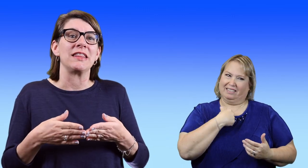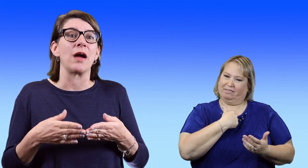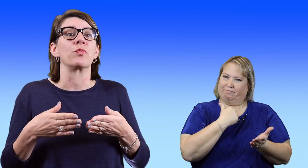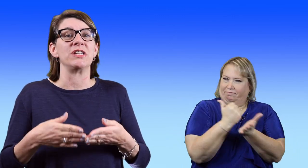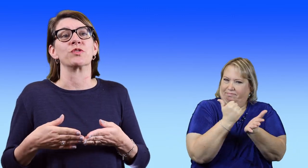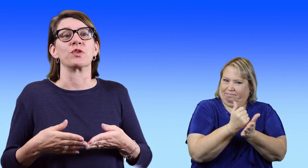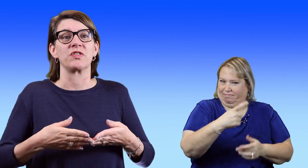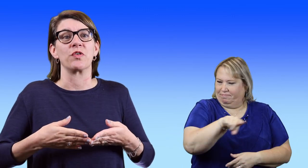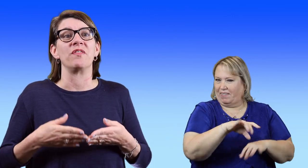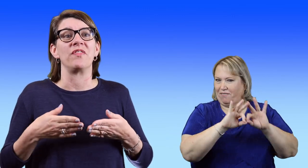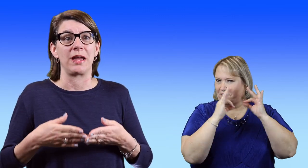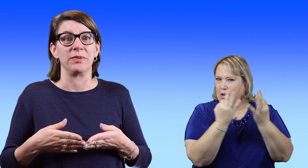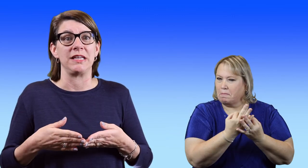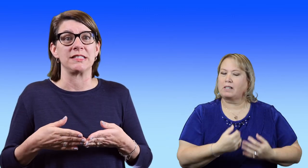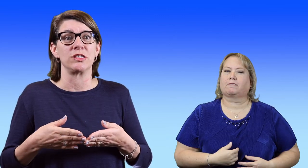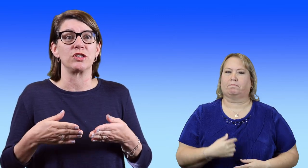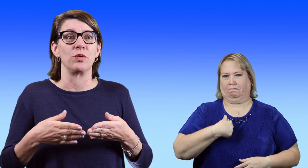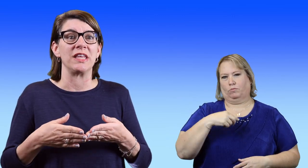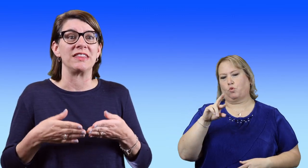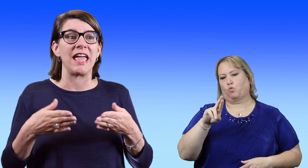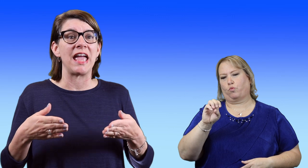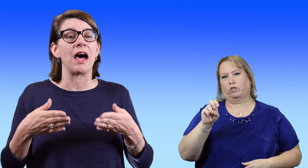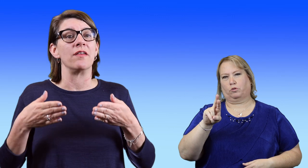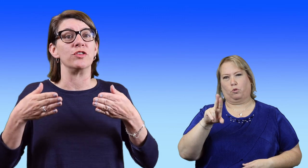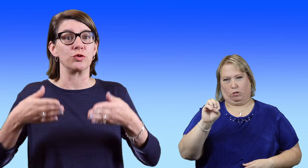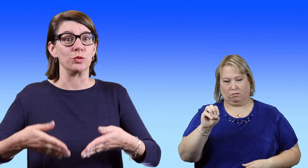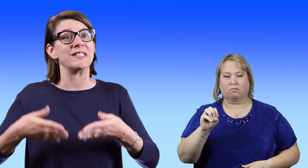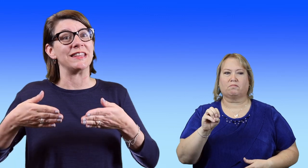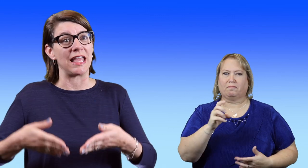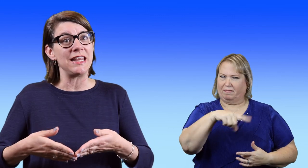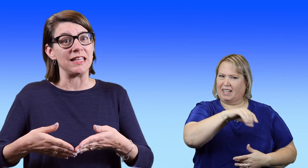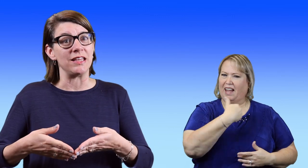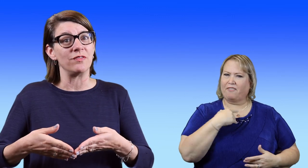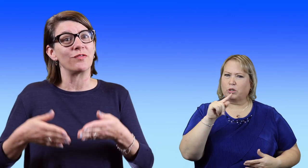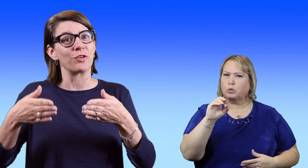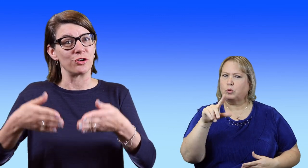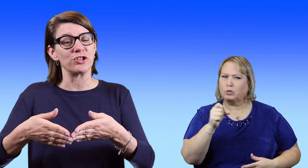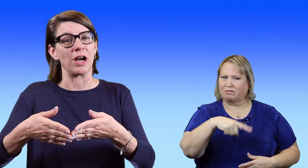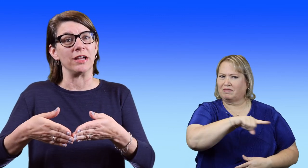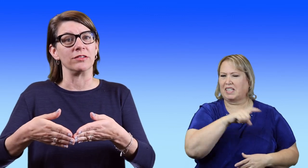that resource for the families so that they have the tools that they need for their child.